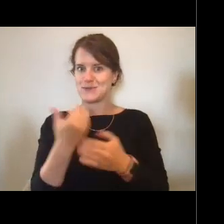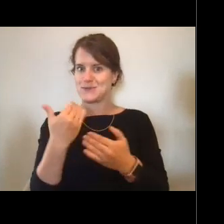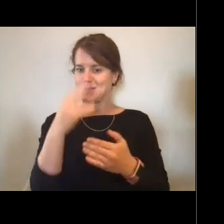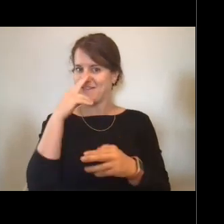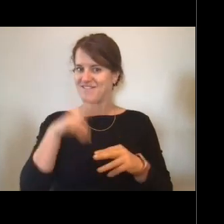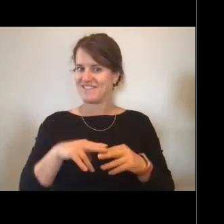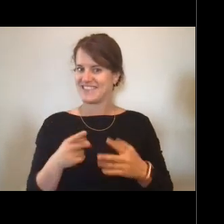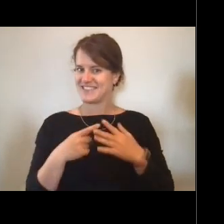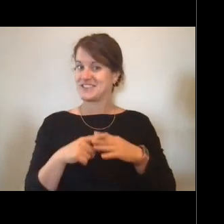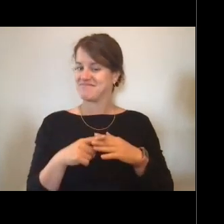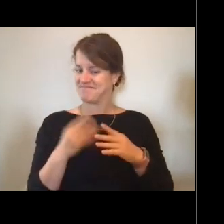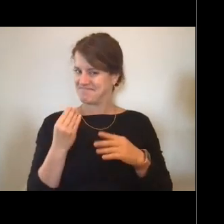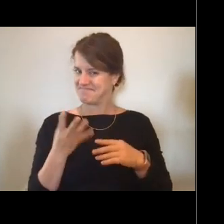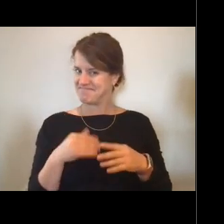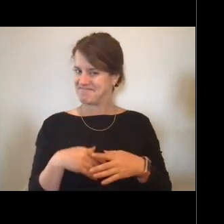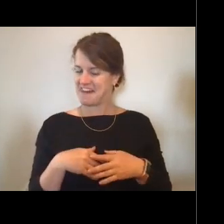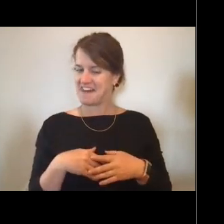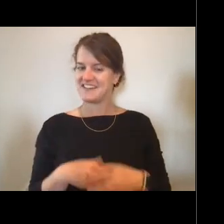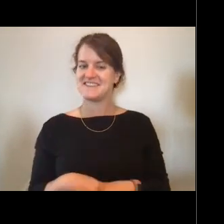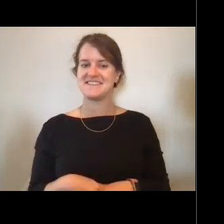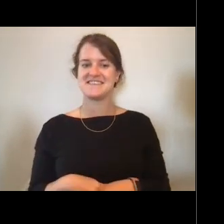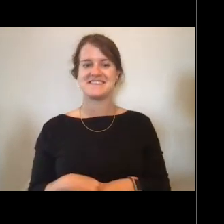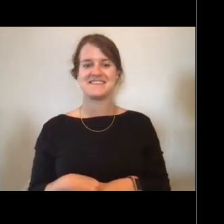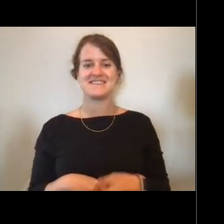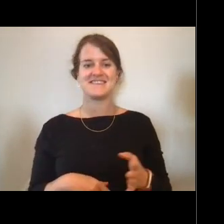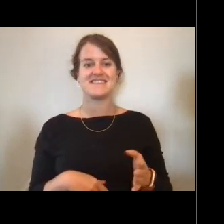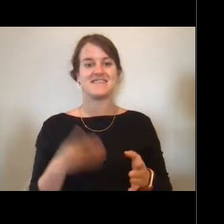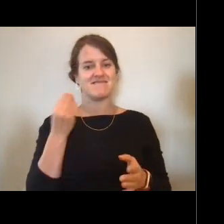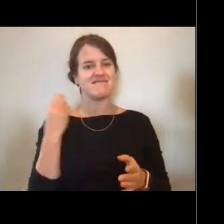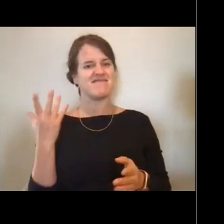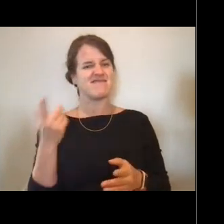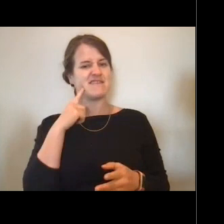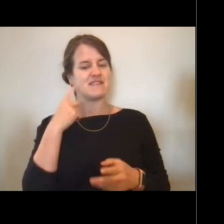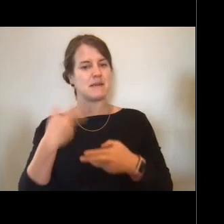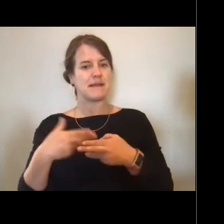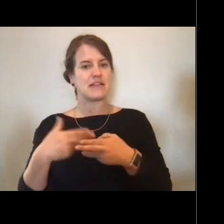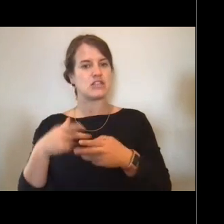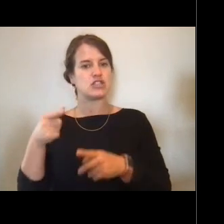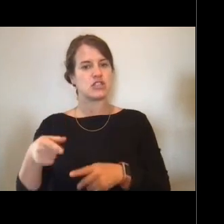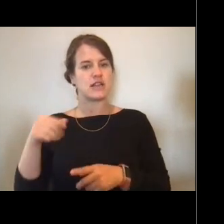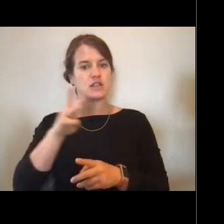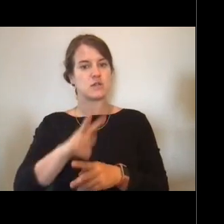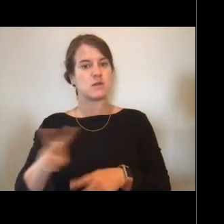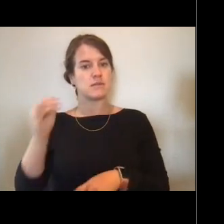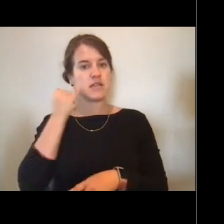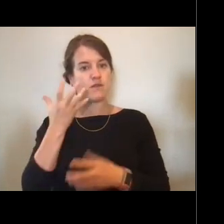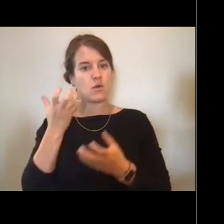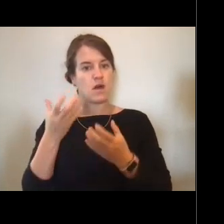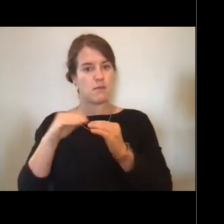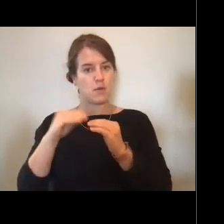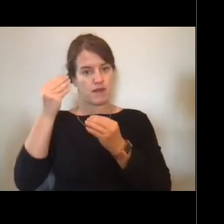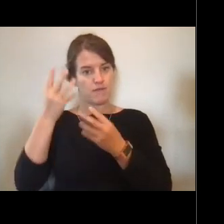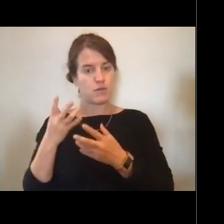And I mentioned, here's the website if you do want more information about applying